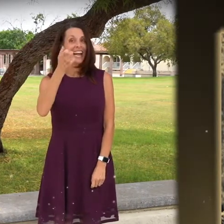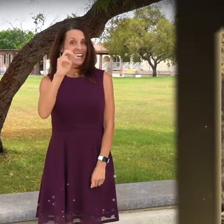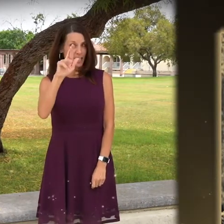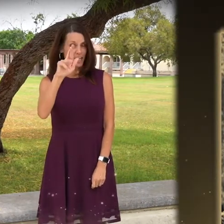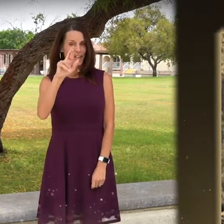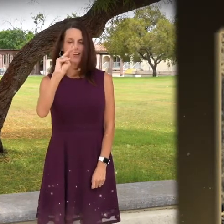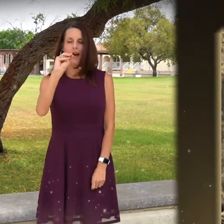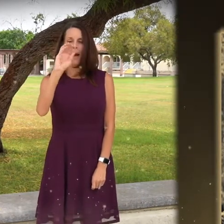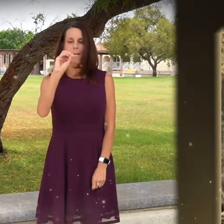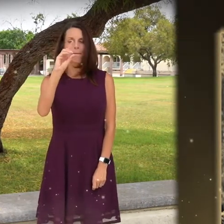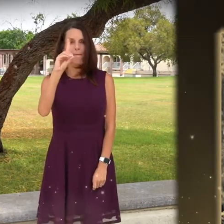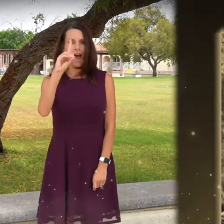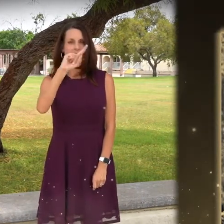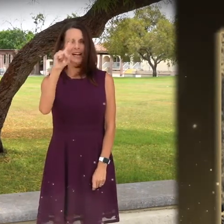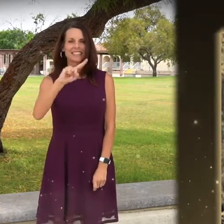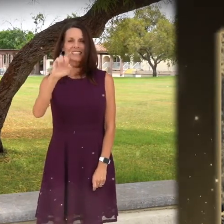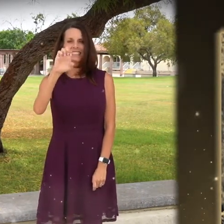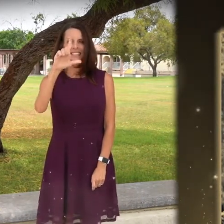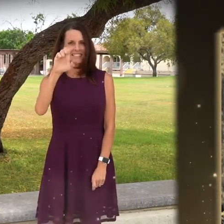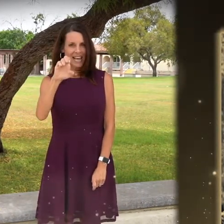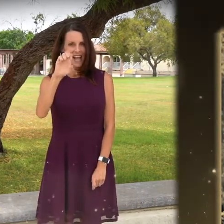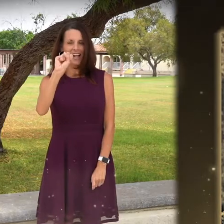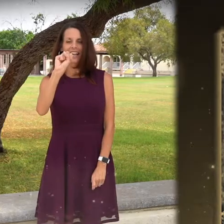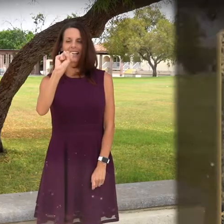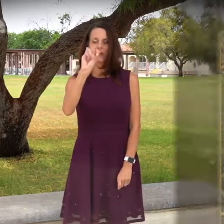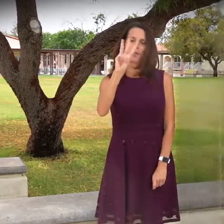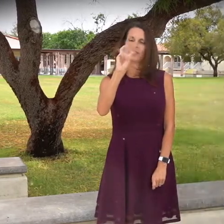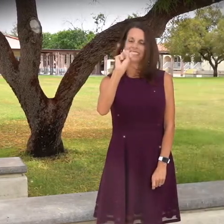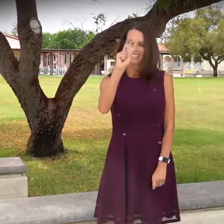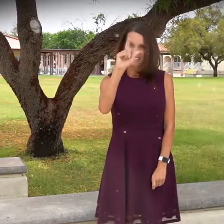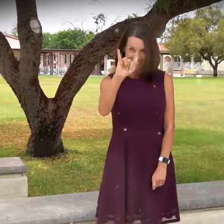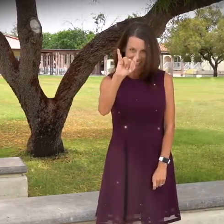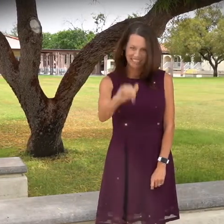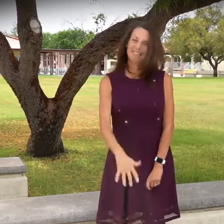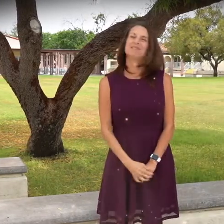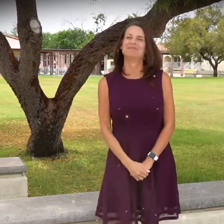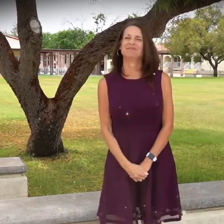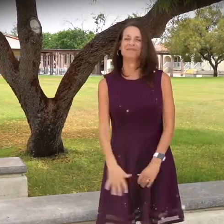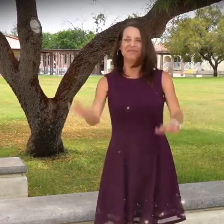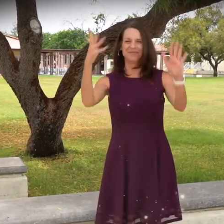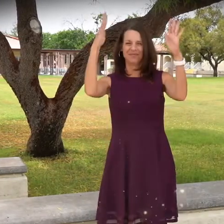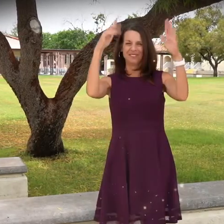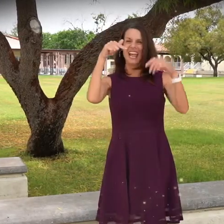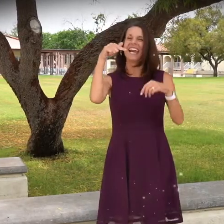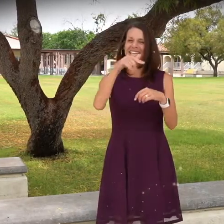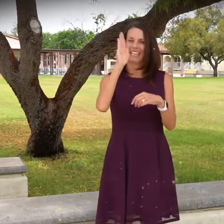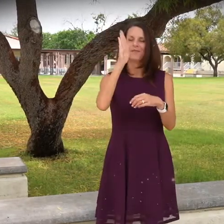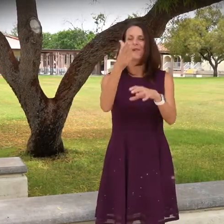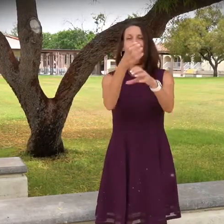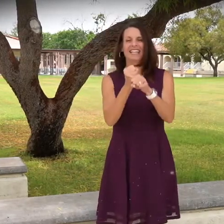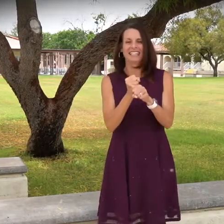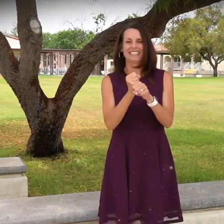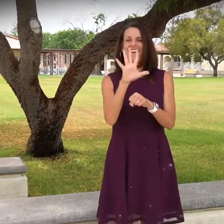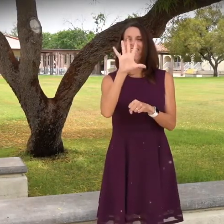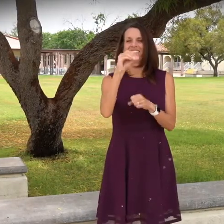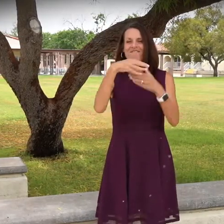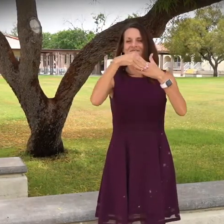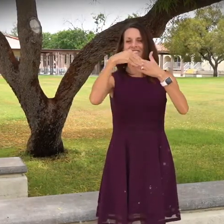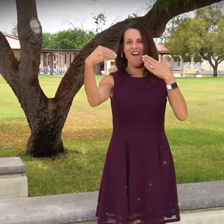AS A RECIPIENT OF THIS AWARD YOU WILL ALSO BE RECEIVING $50